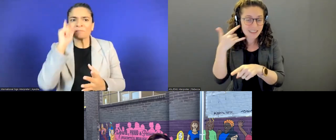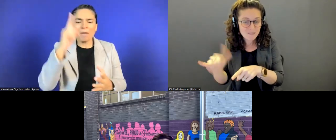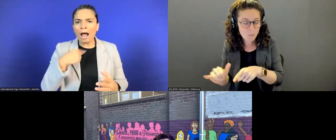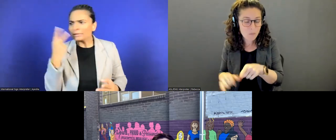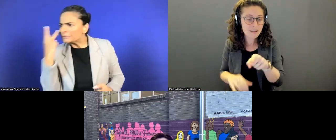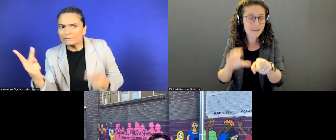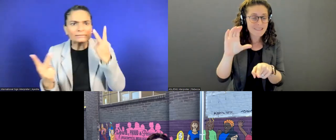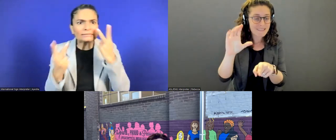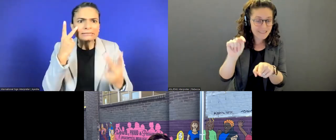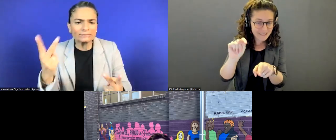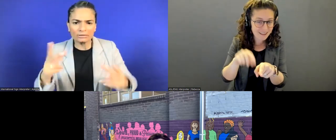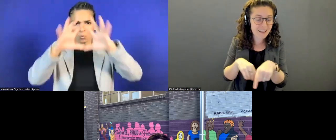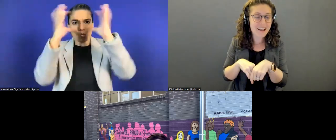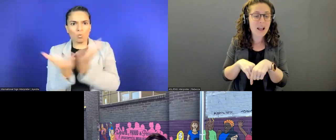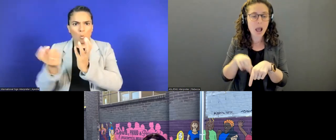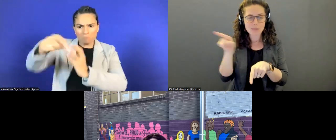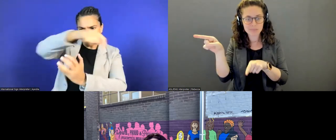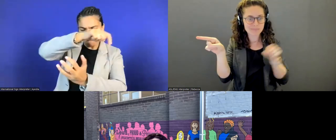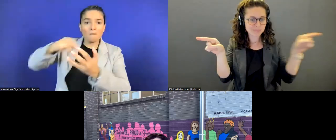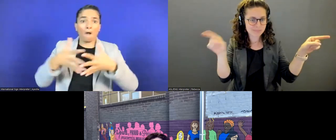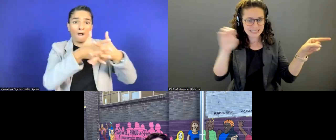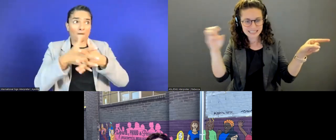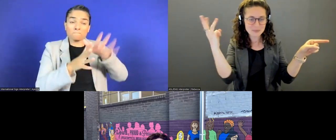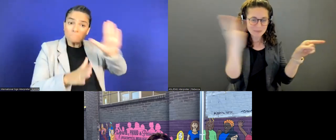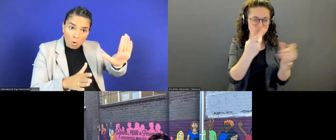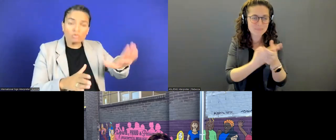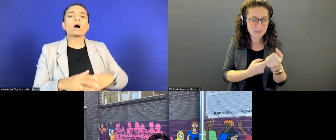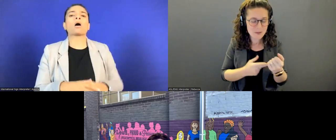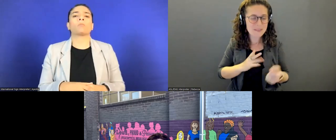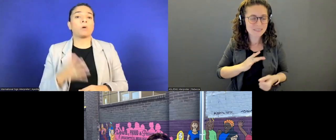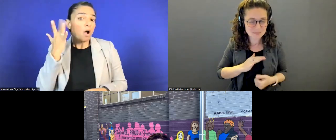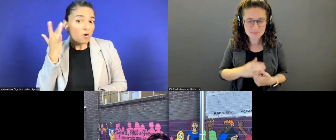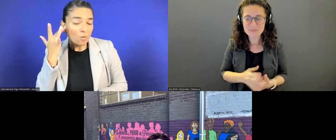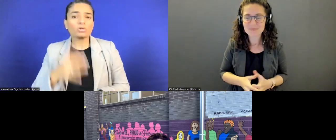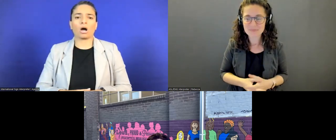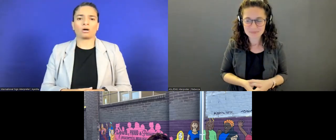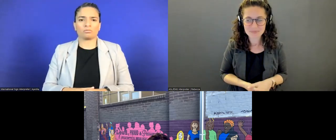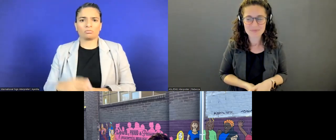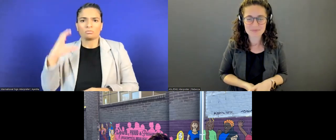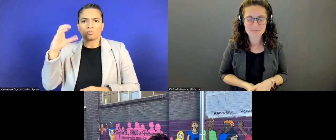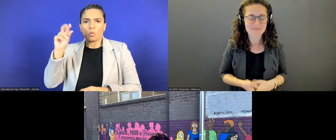So both ends of the continent. We're really glad you're all here.